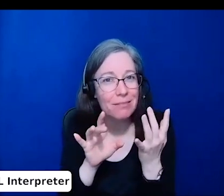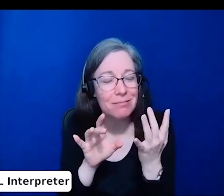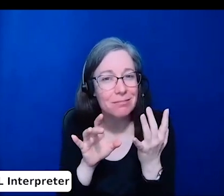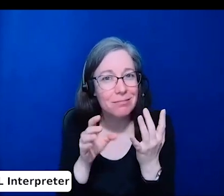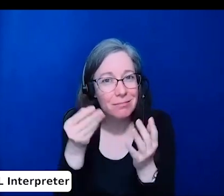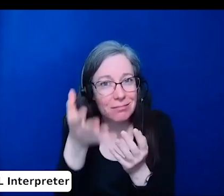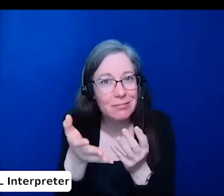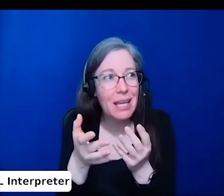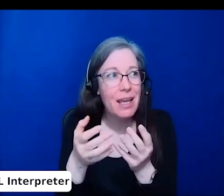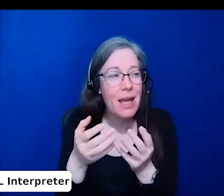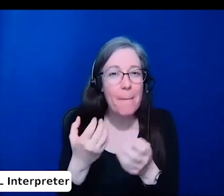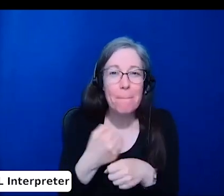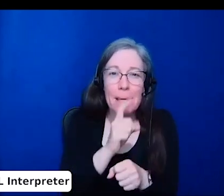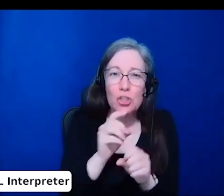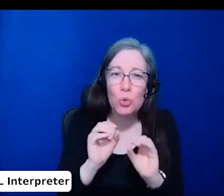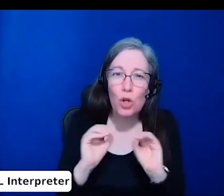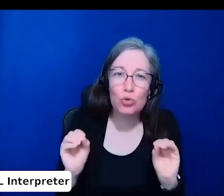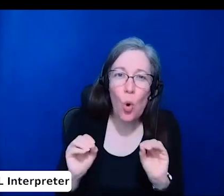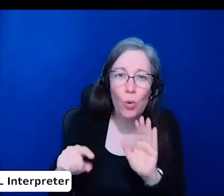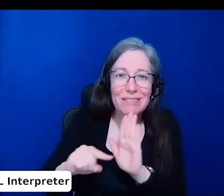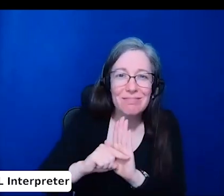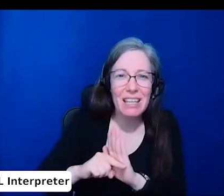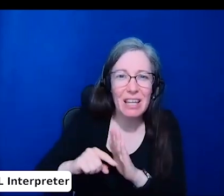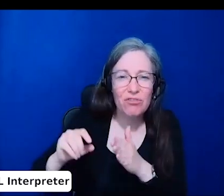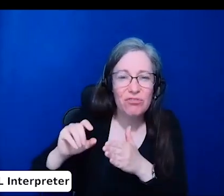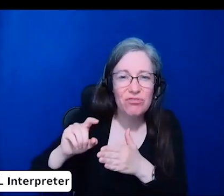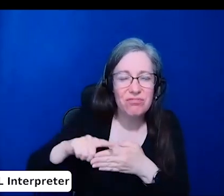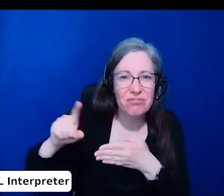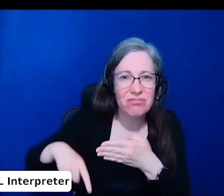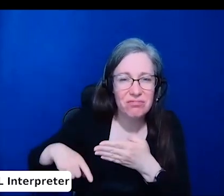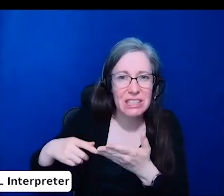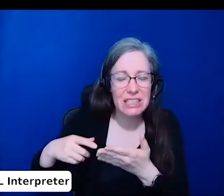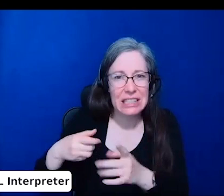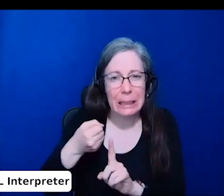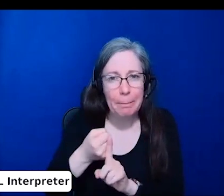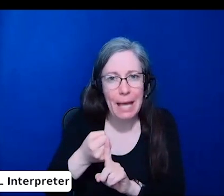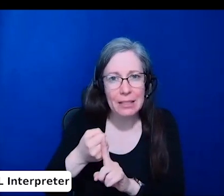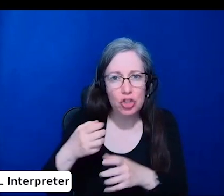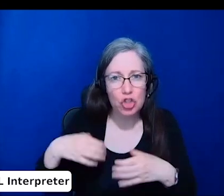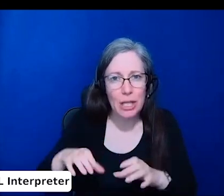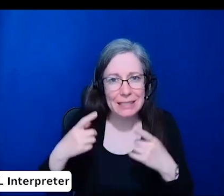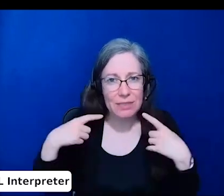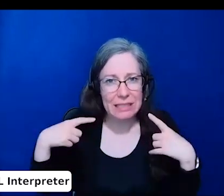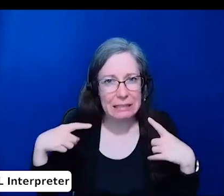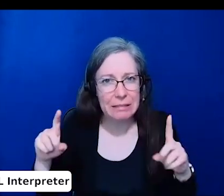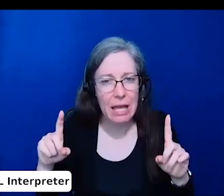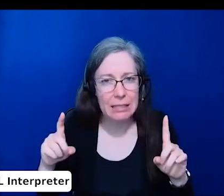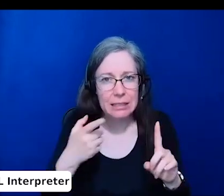in terms of receiving the position for which they are interviewing. We're recommending that interviewers use